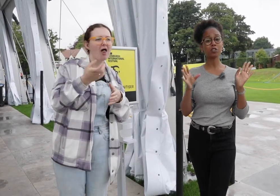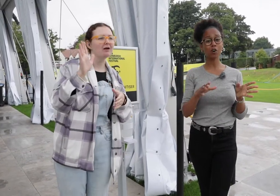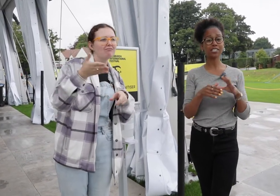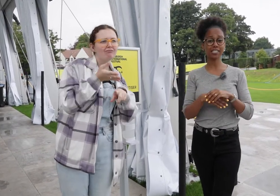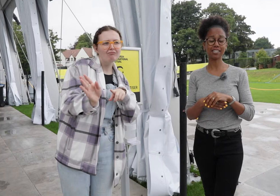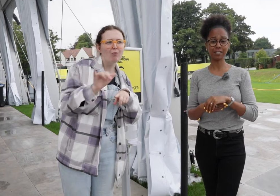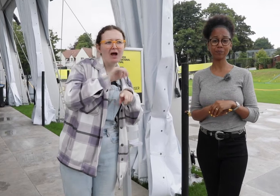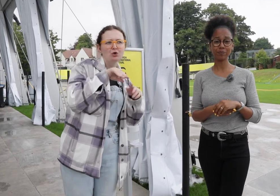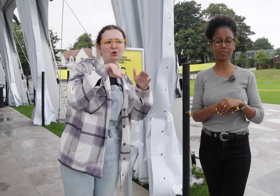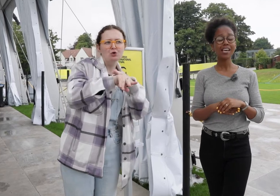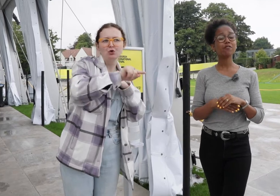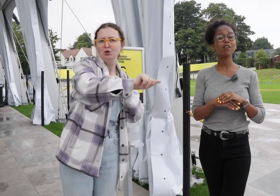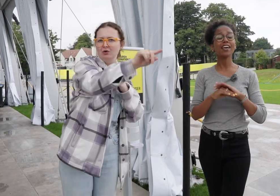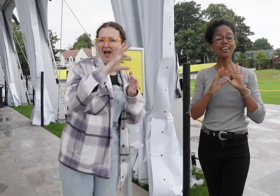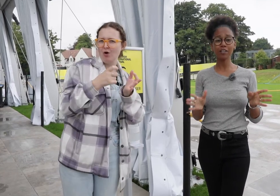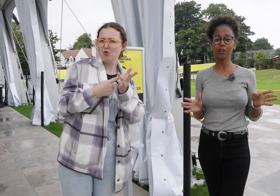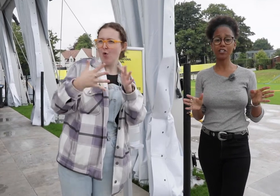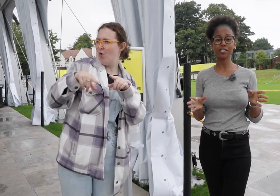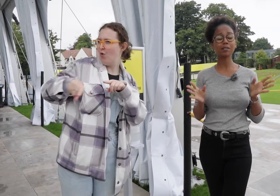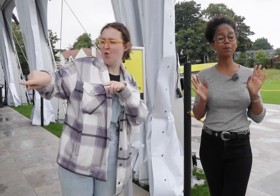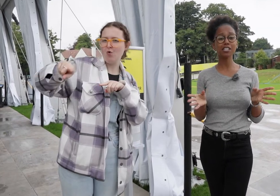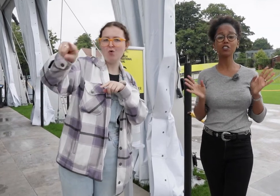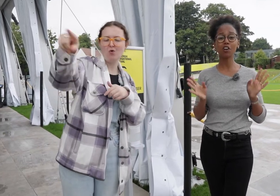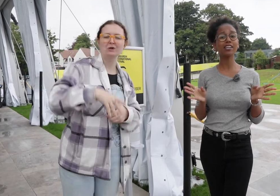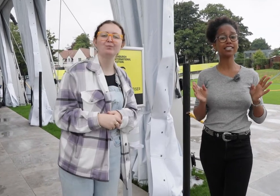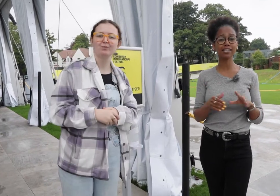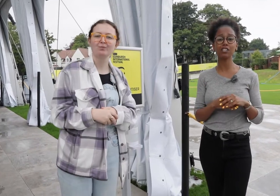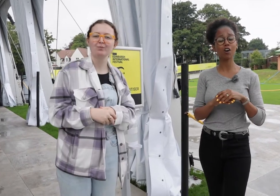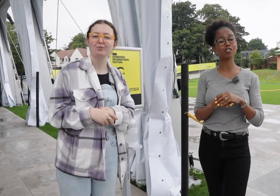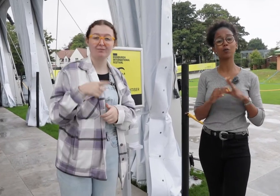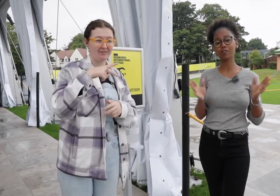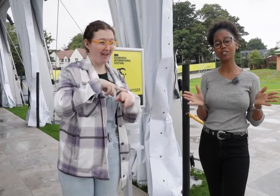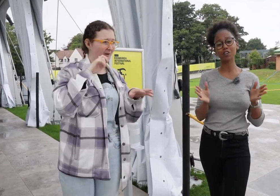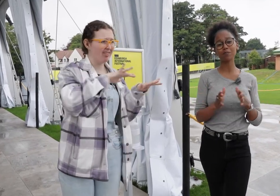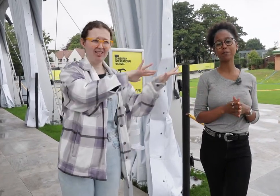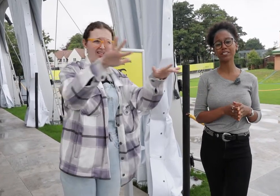you are seated. If you have any questions, please do not hesitate to ask one of our staff members.